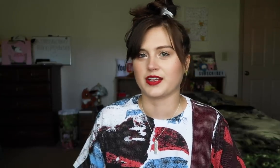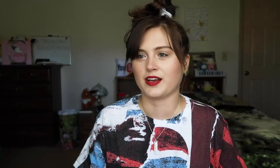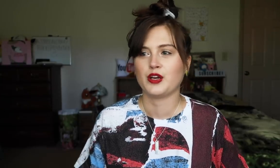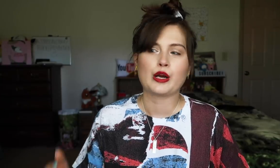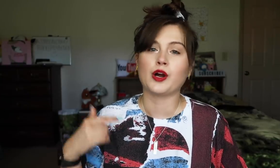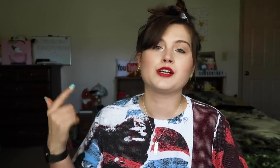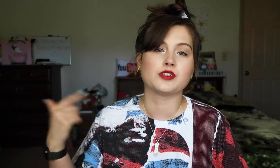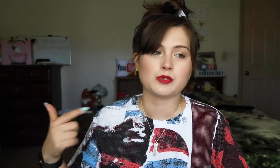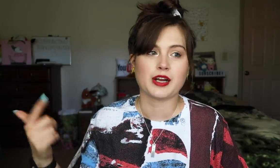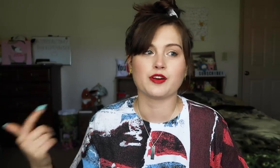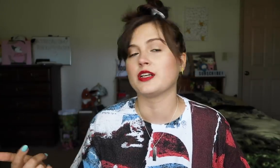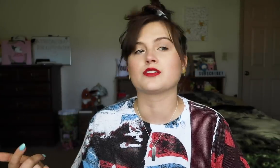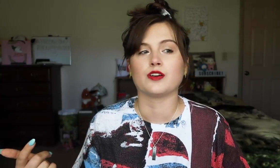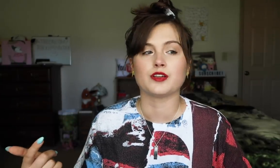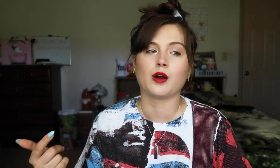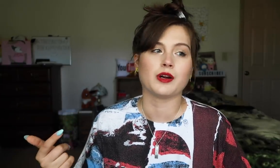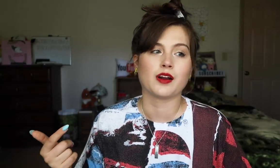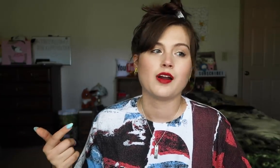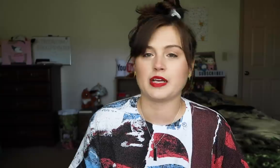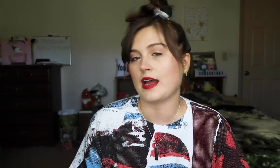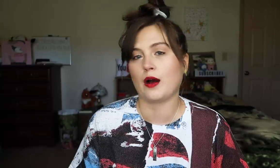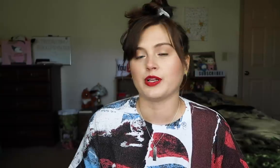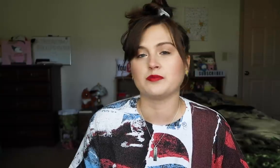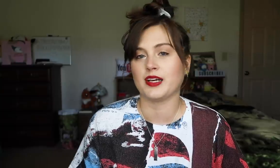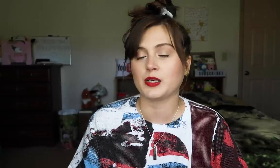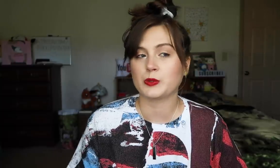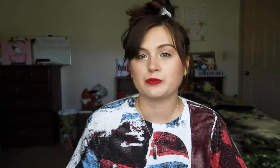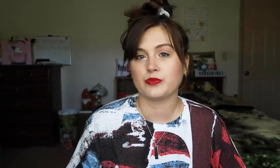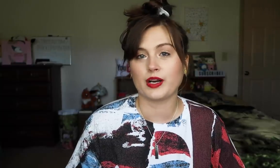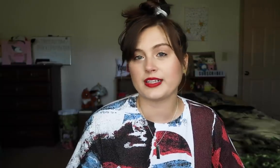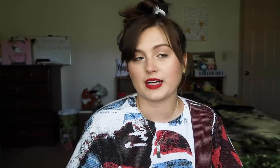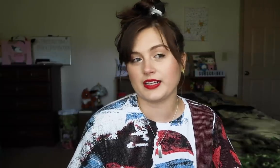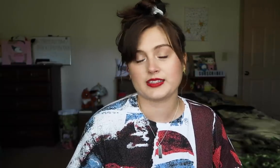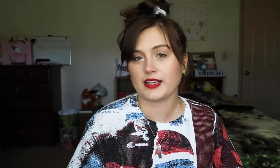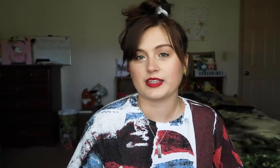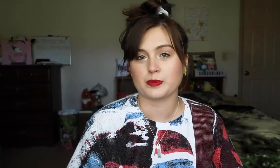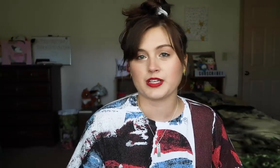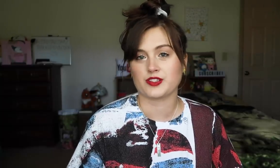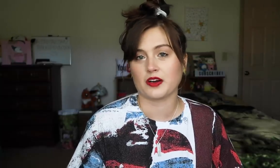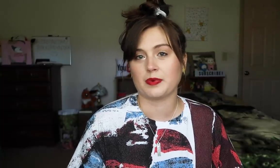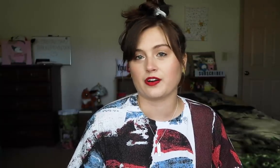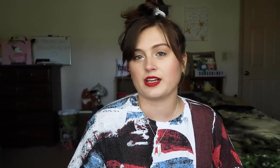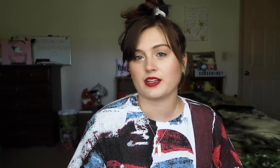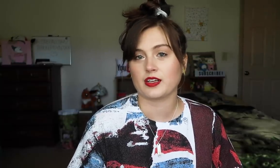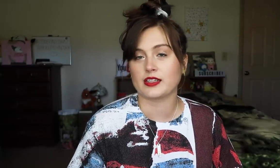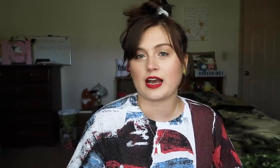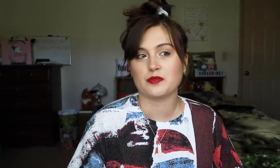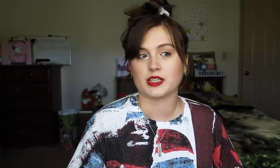and then, gradually my hearing started going but now, it is what it is. I didn't take any speech therapy or anything like that